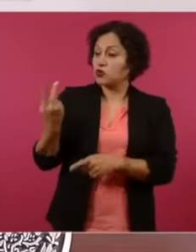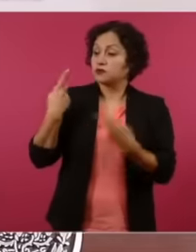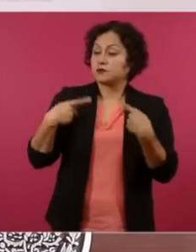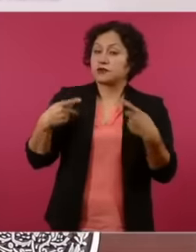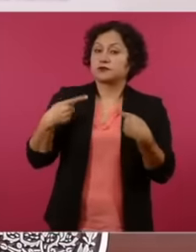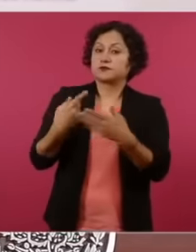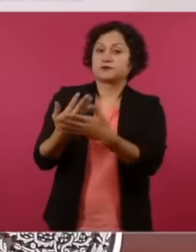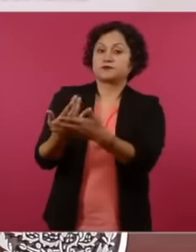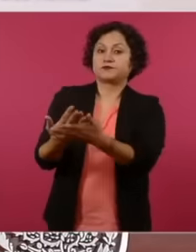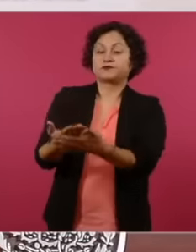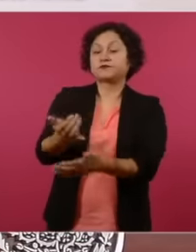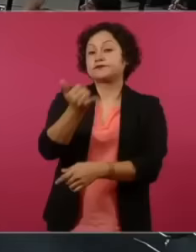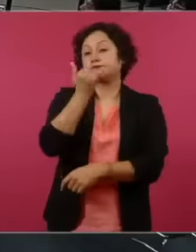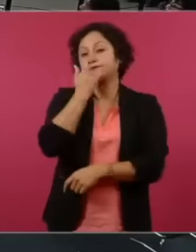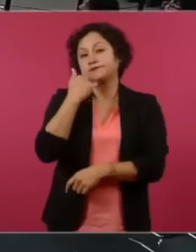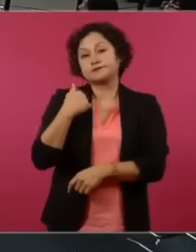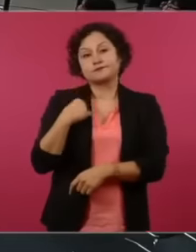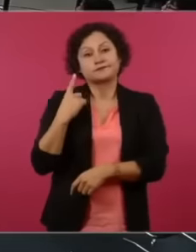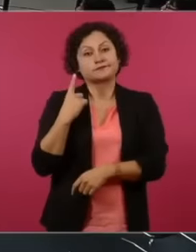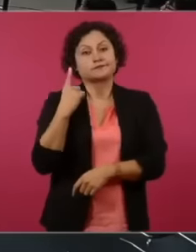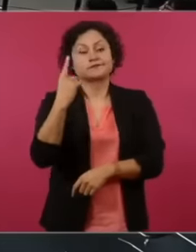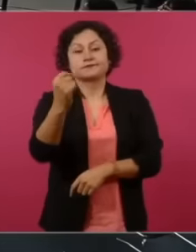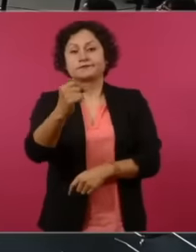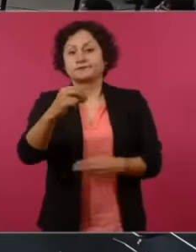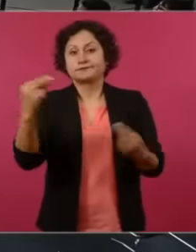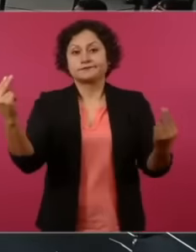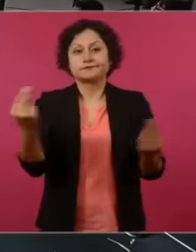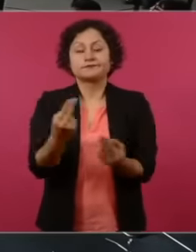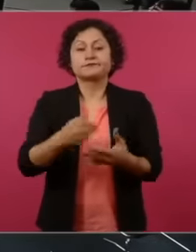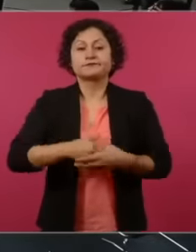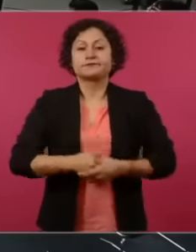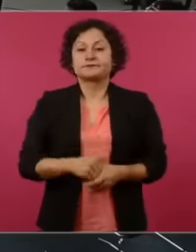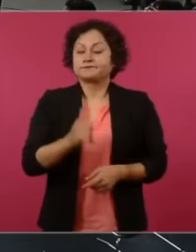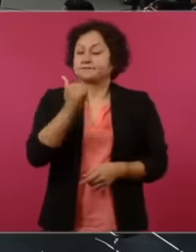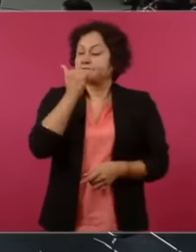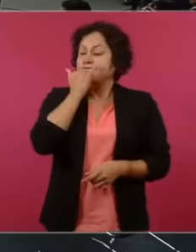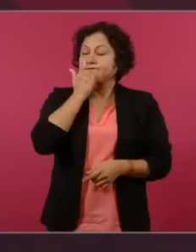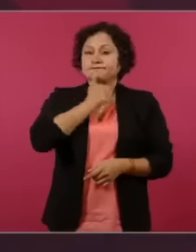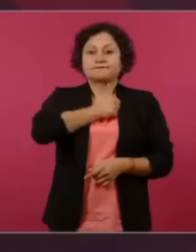have to go, I'm very sorry, but you know